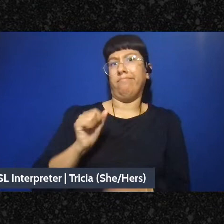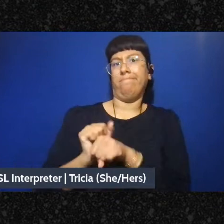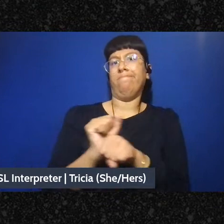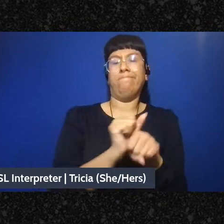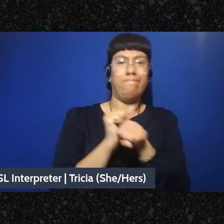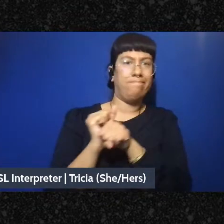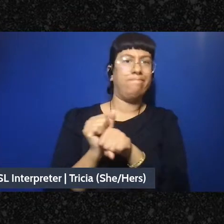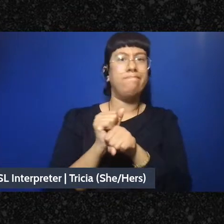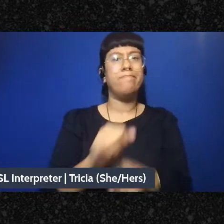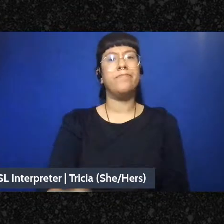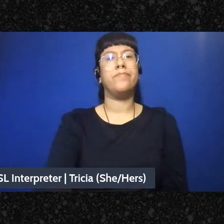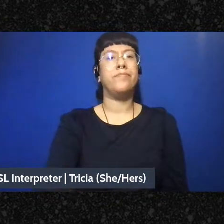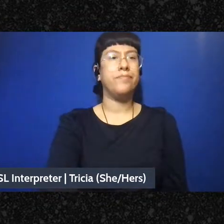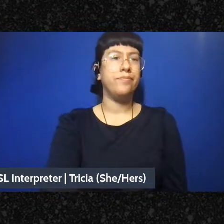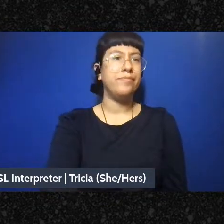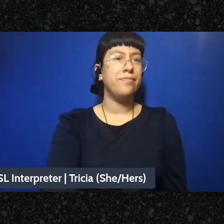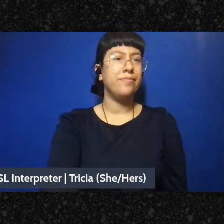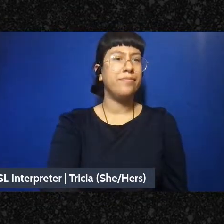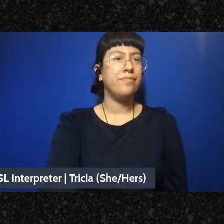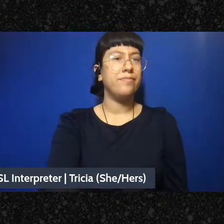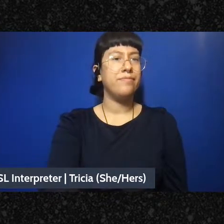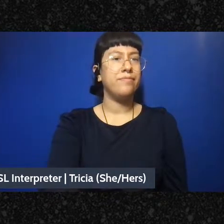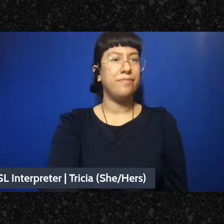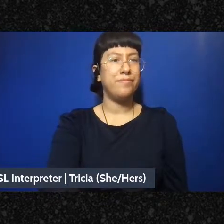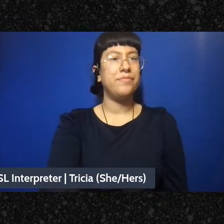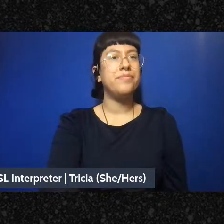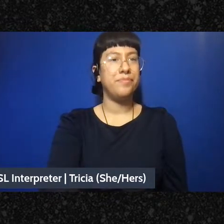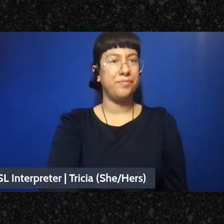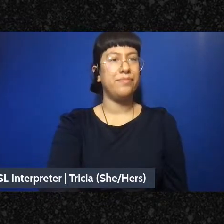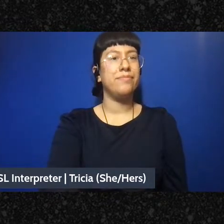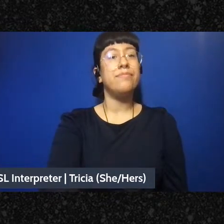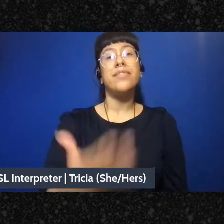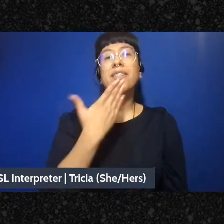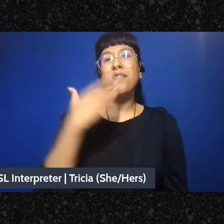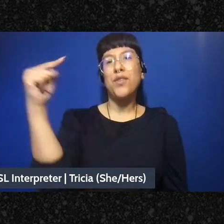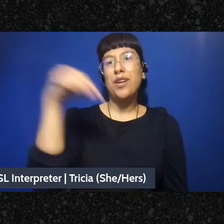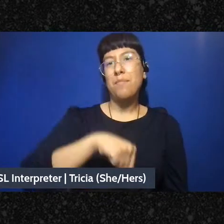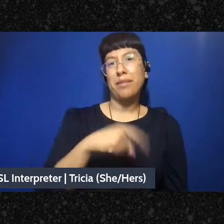and, um, to all of you for coming. I-I thought that the last workshop was really fun and people